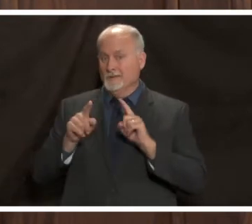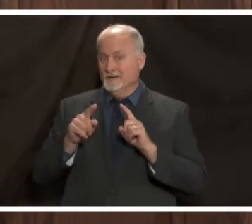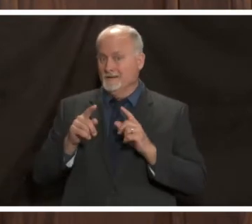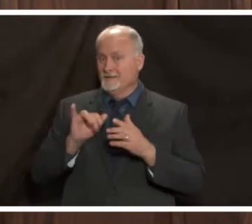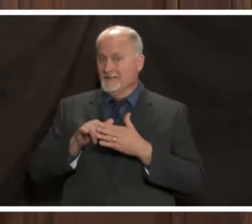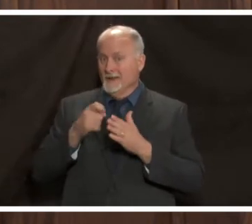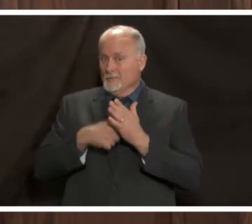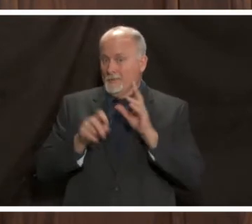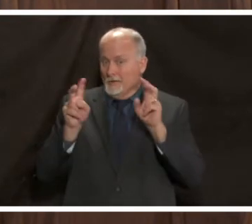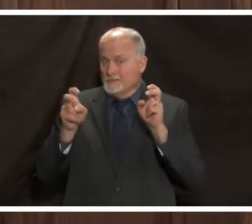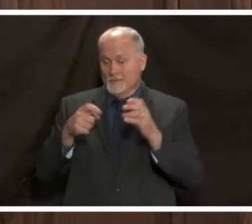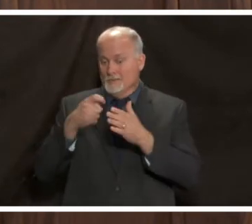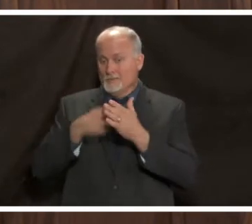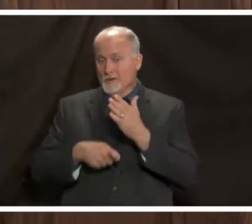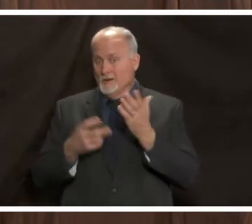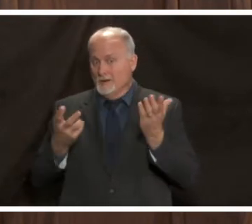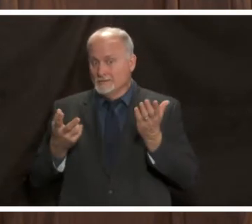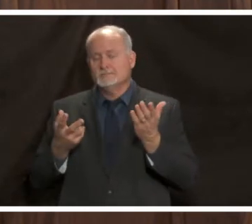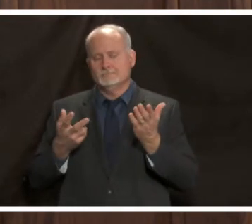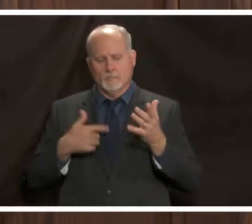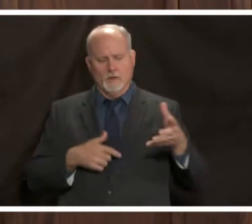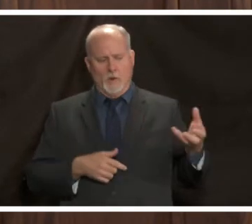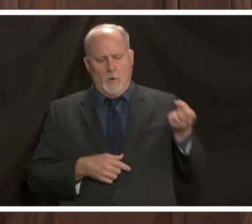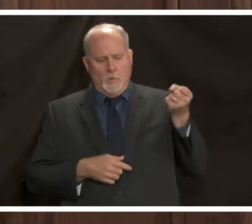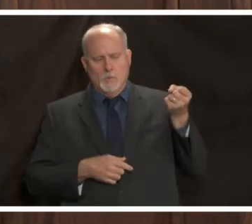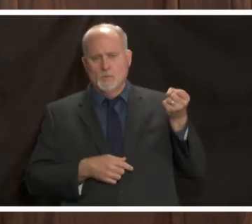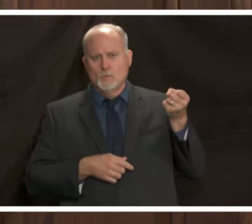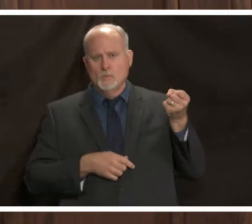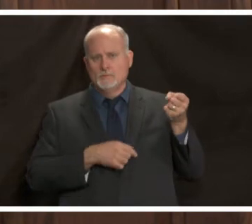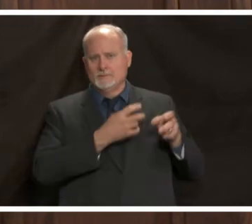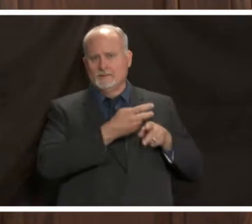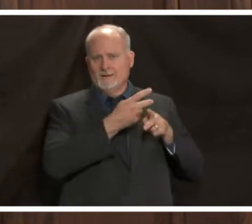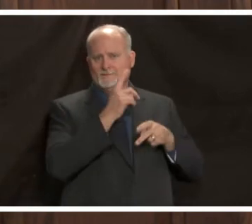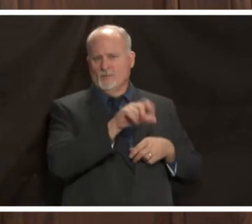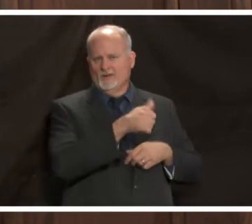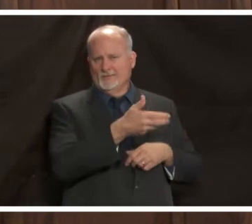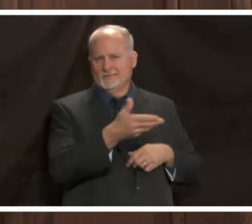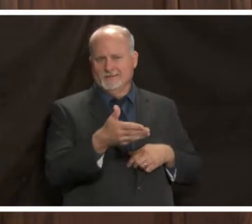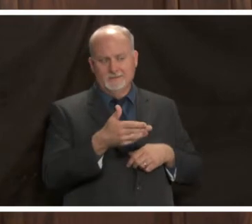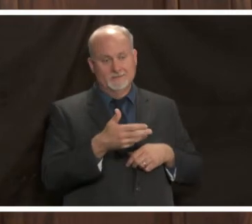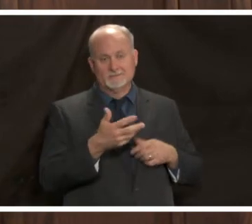we have to delay care for other things so i can't put a specific number of days on that i can't